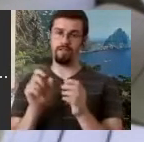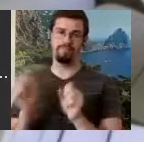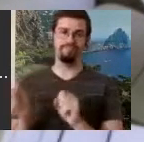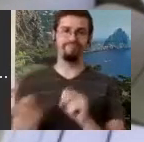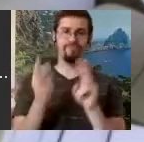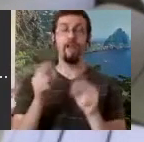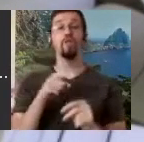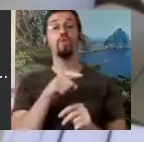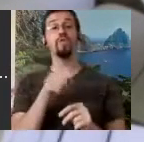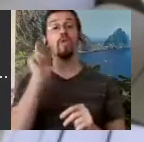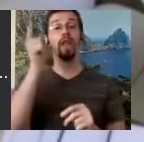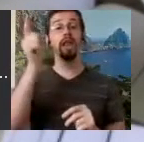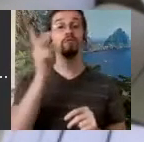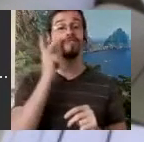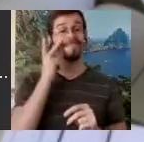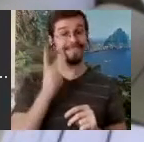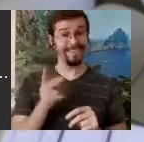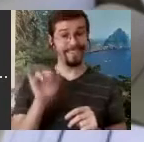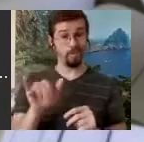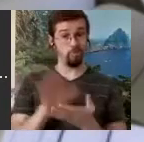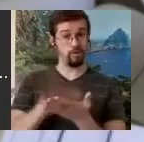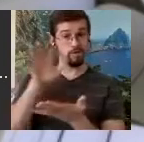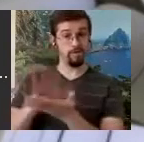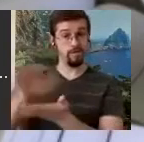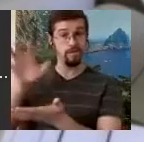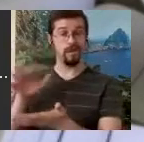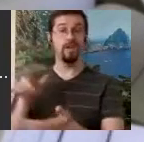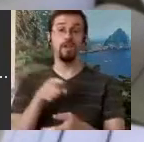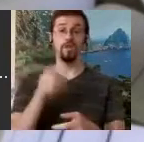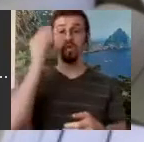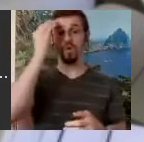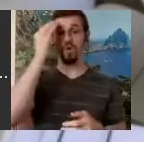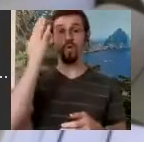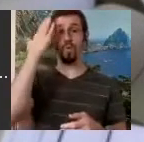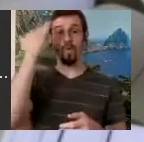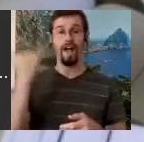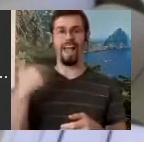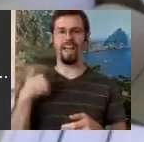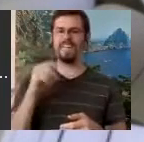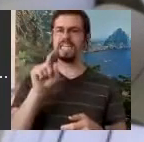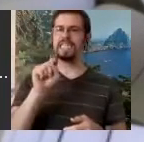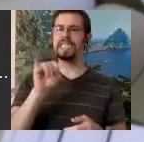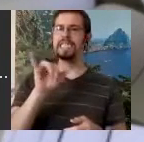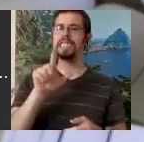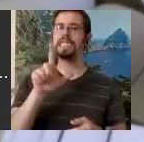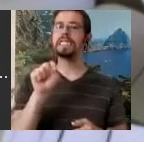notice why we have tilts, you know, and those little Polliwogs that. you